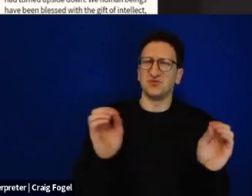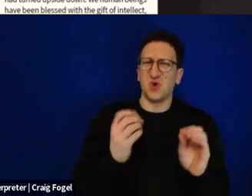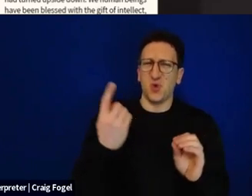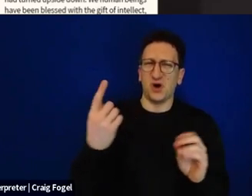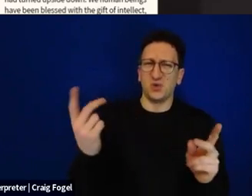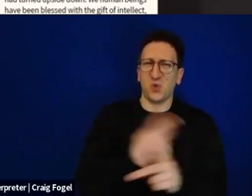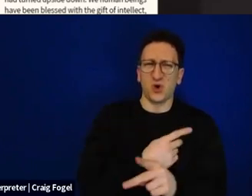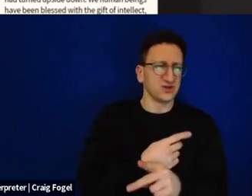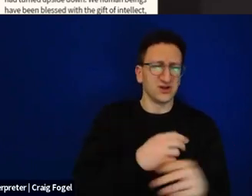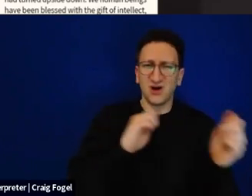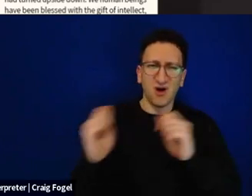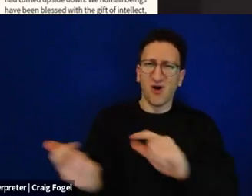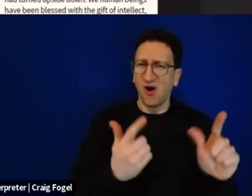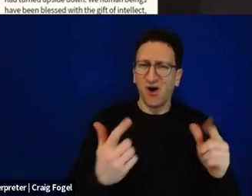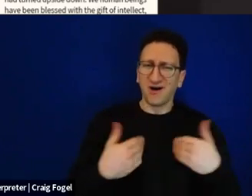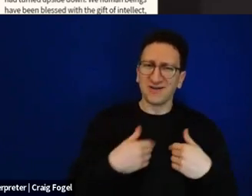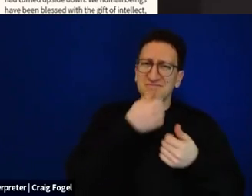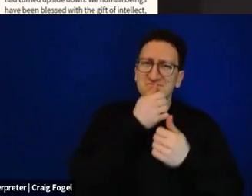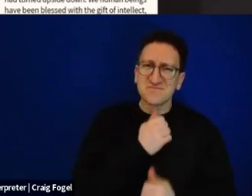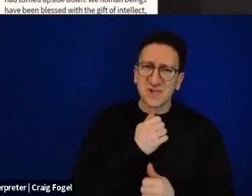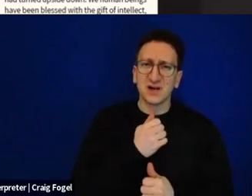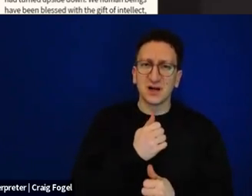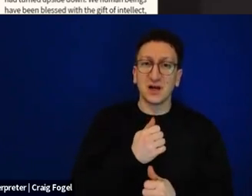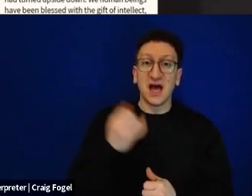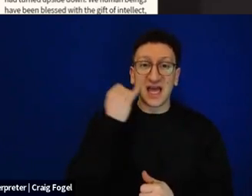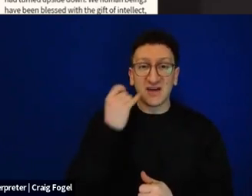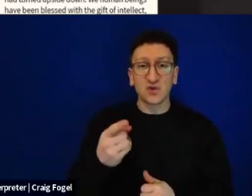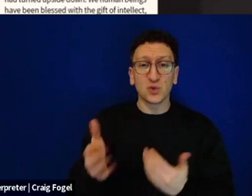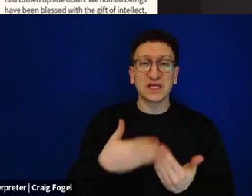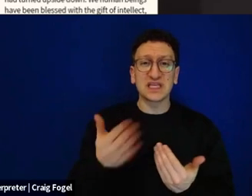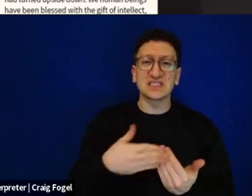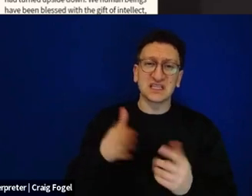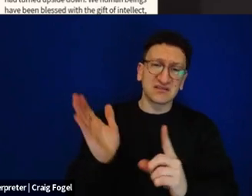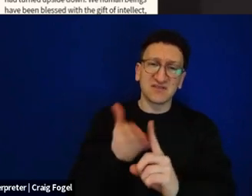to the easy and seductive power of hatred. But even during these times, especially